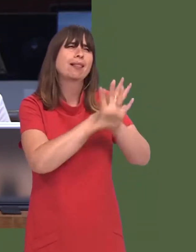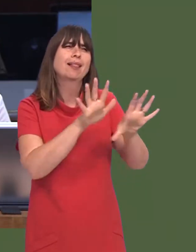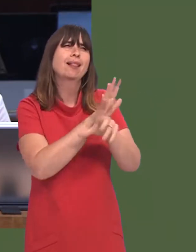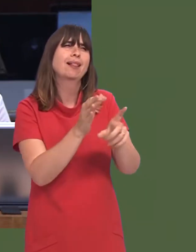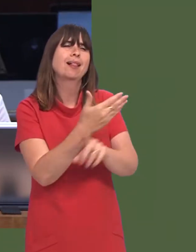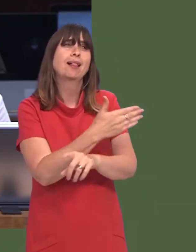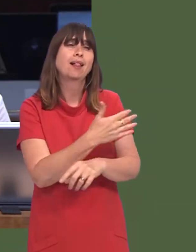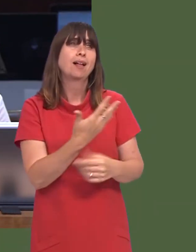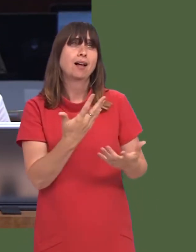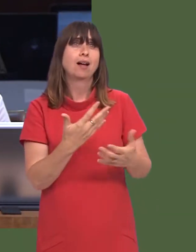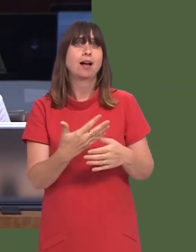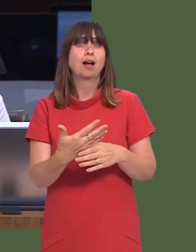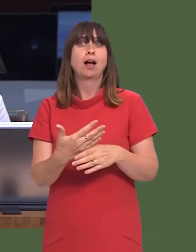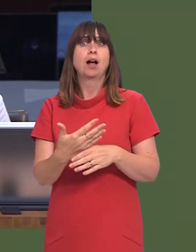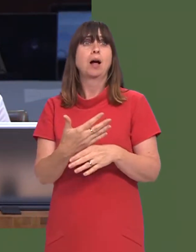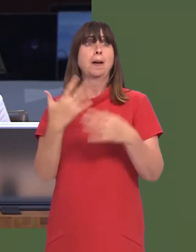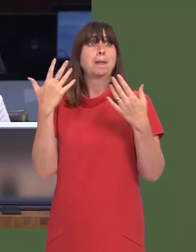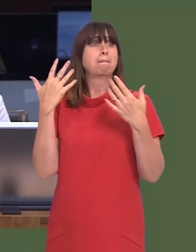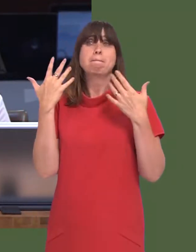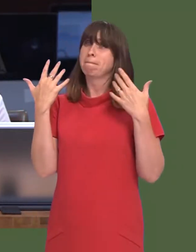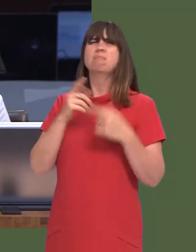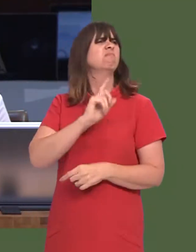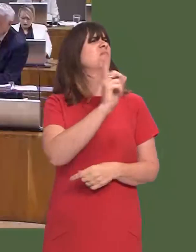Iím sure that is coincidental, First Minister. Carwyn Jones: Name them.